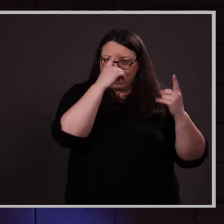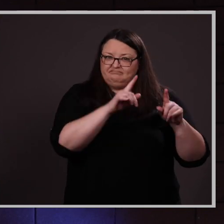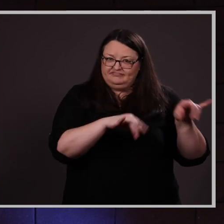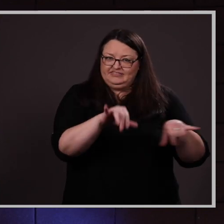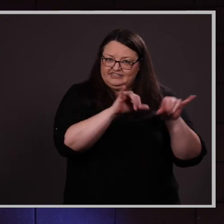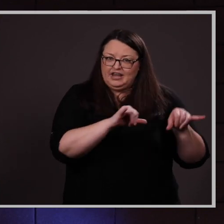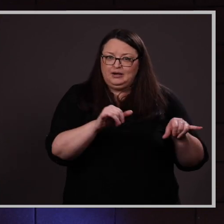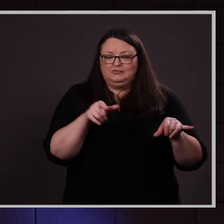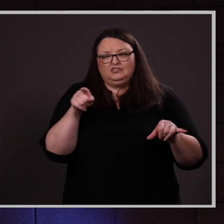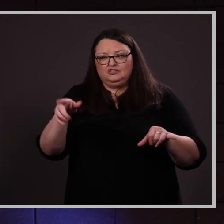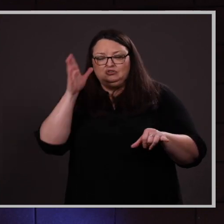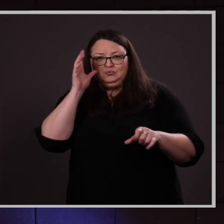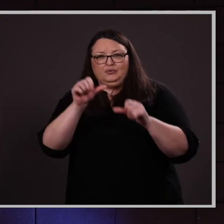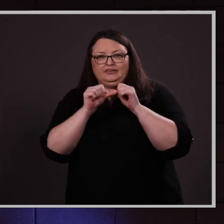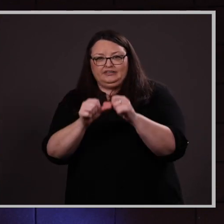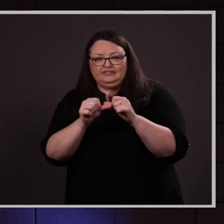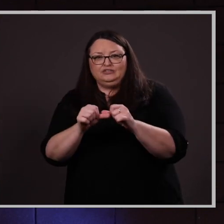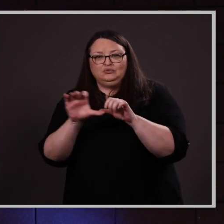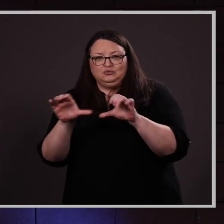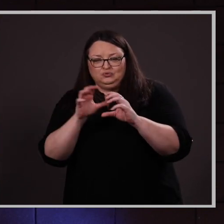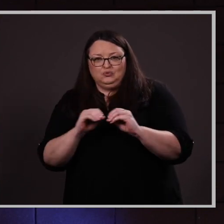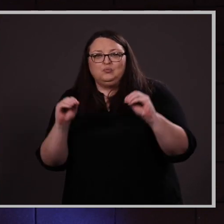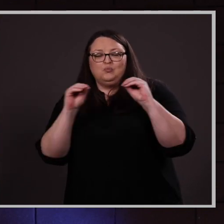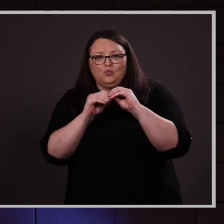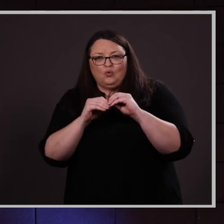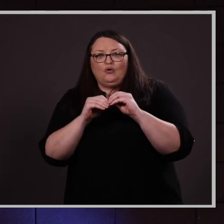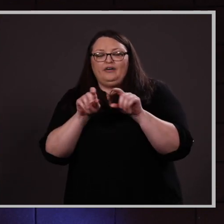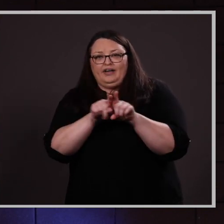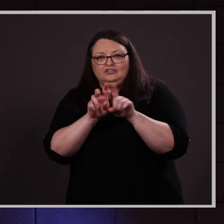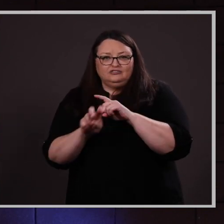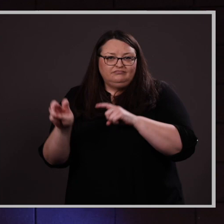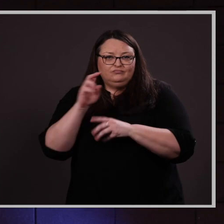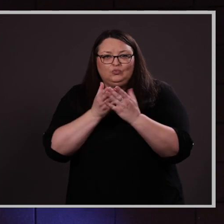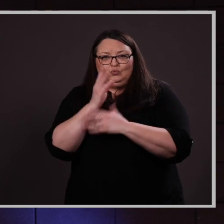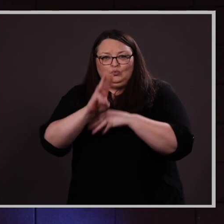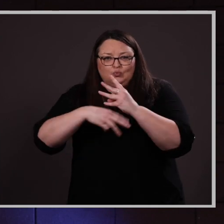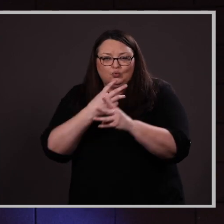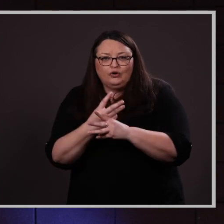as she continues to move through the world, bringing her keen observations to her remarkable